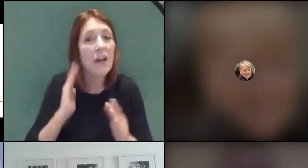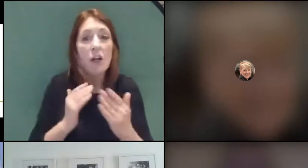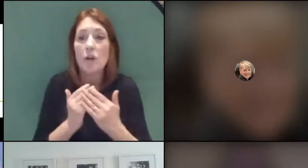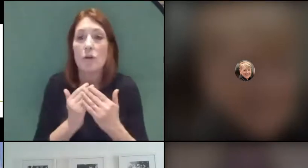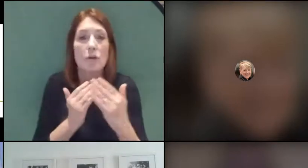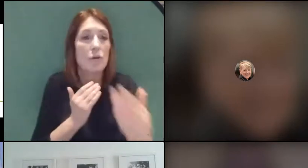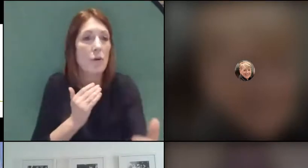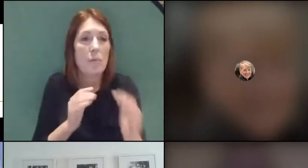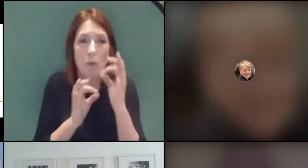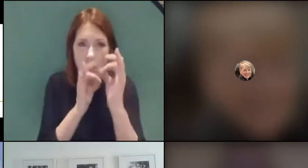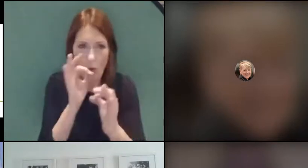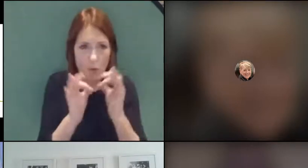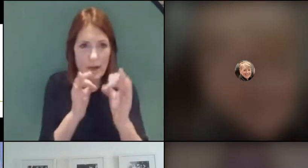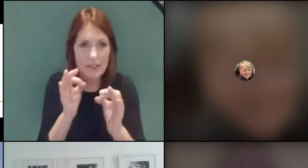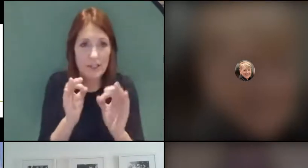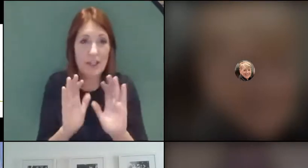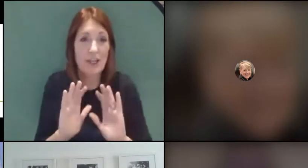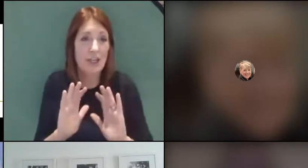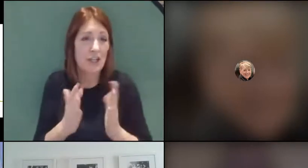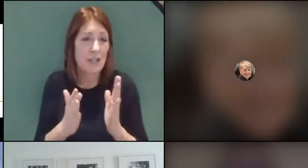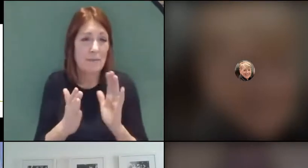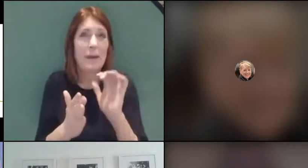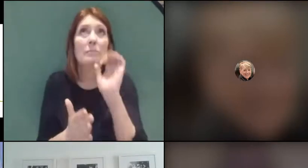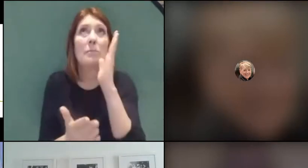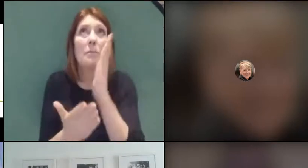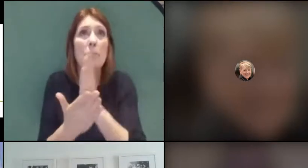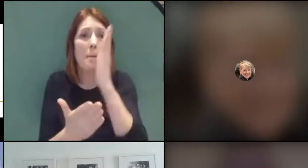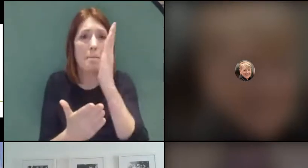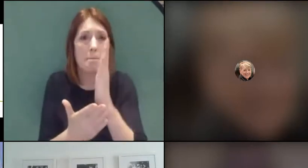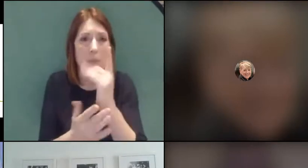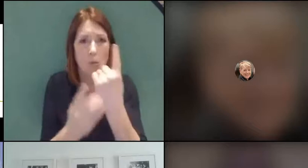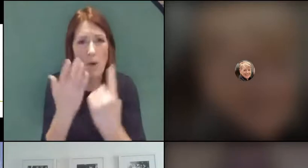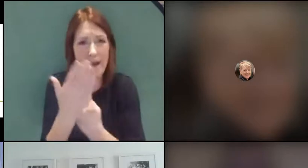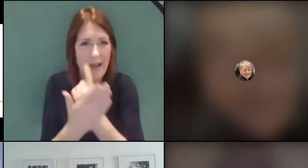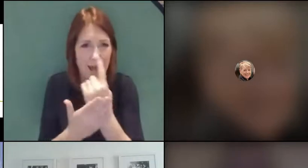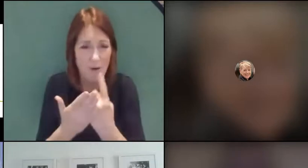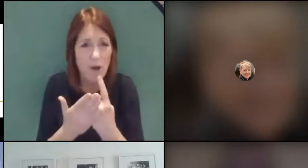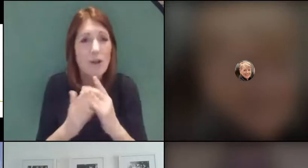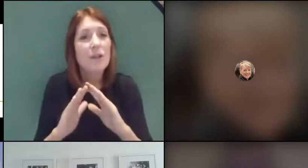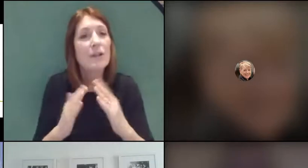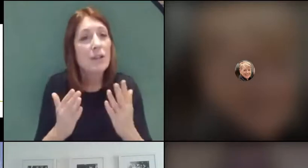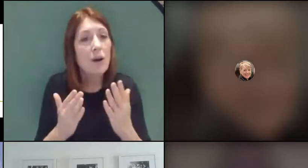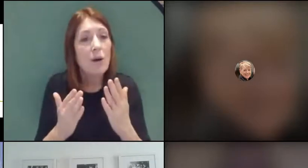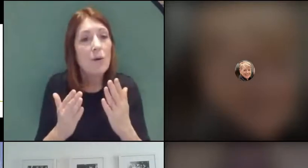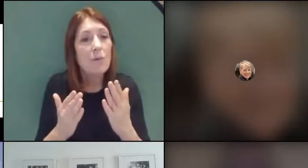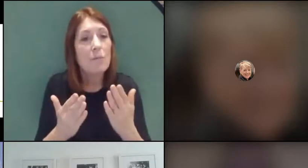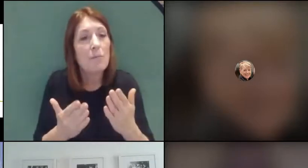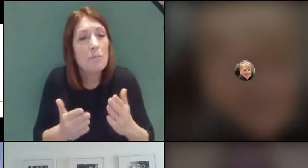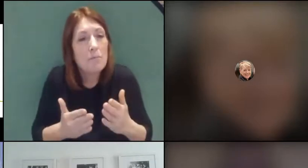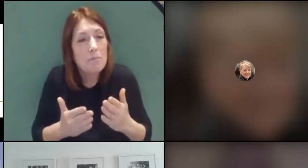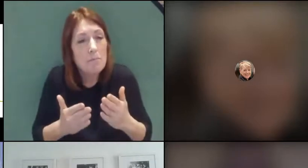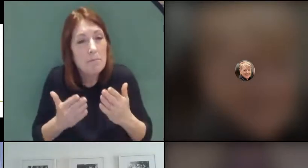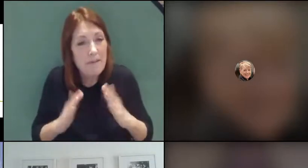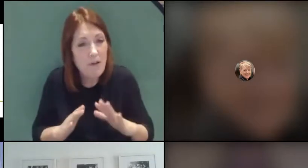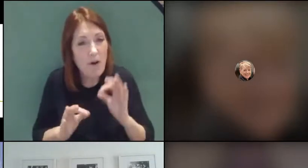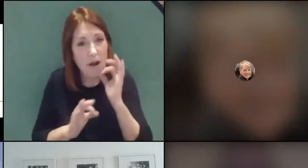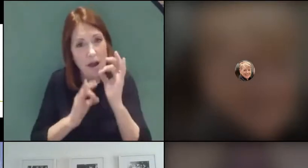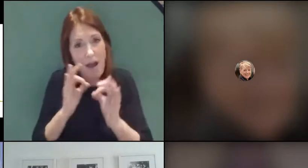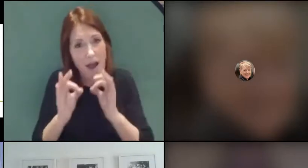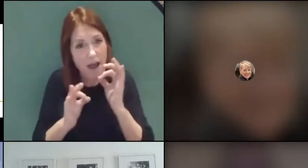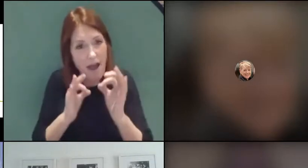questions and we're just about on our one hour so before I ask everybody just to thank our